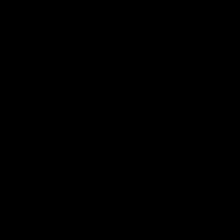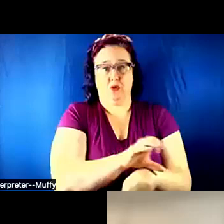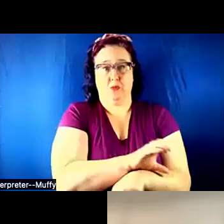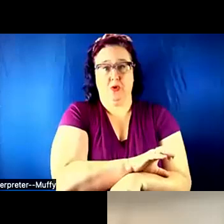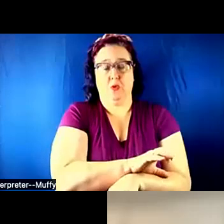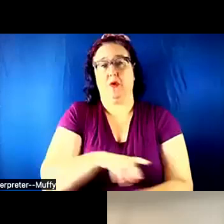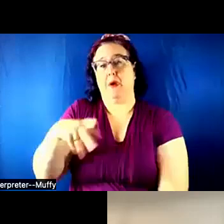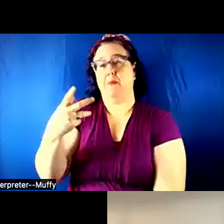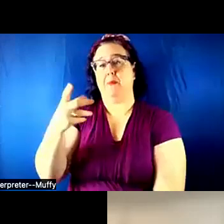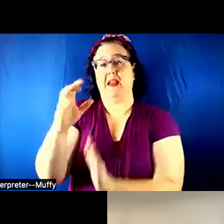reality for older adults